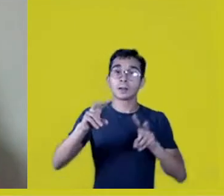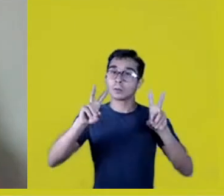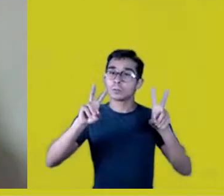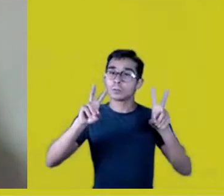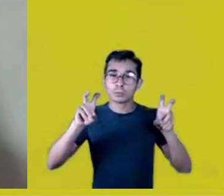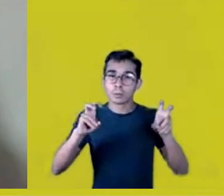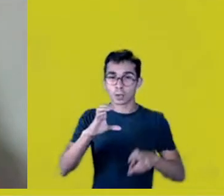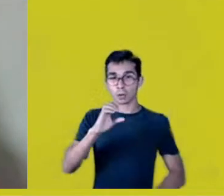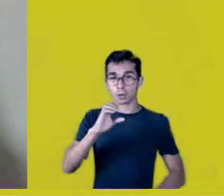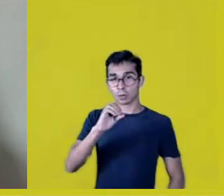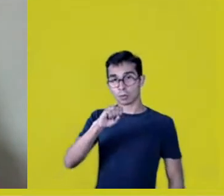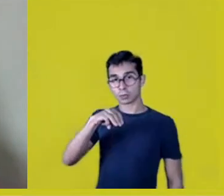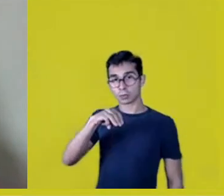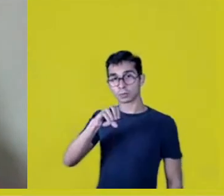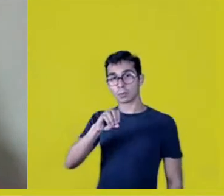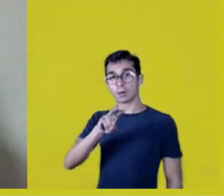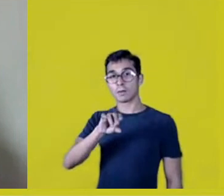with Ailton Krenak.